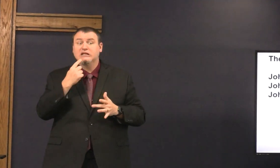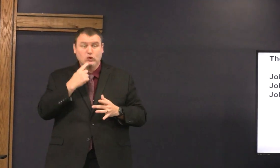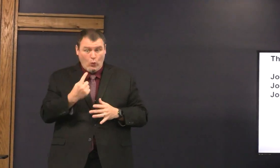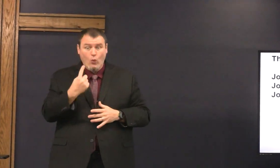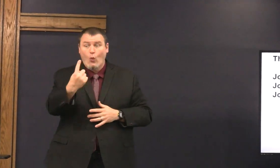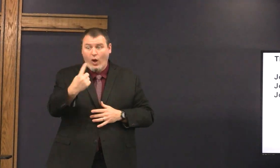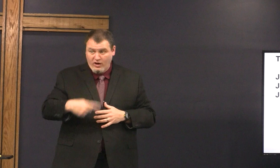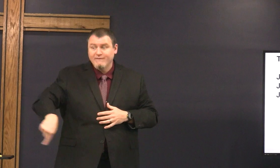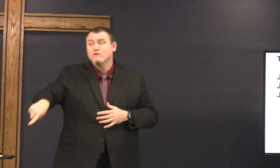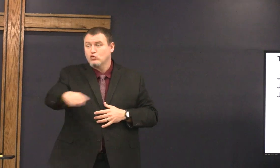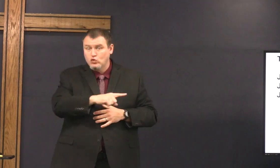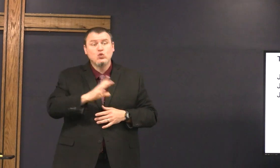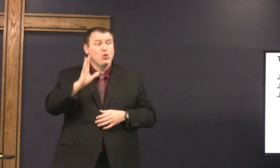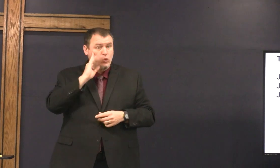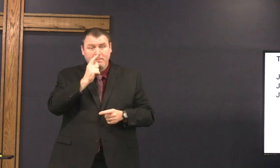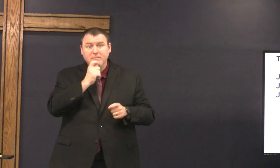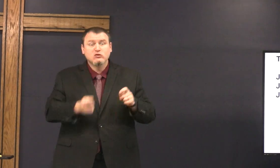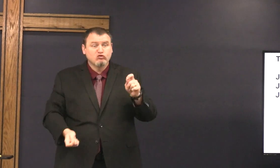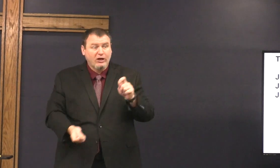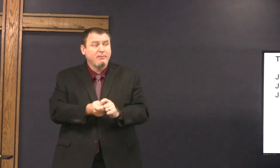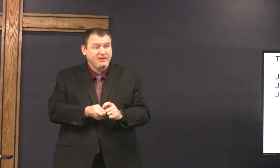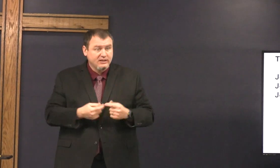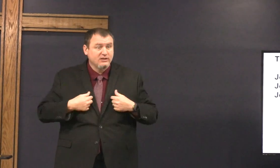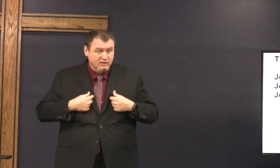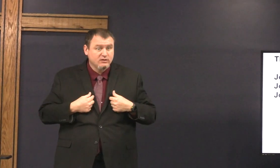Jesus says one of you will betray me